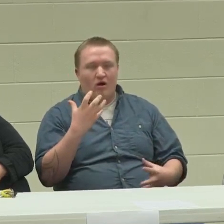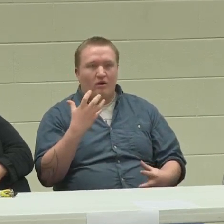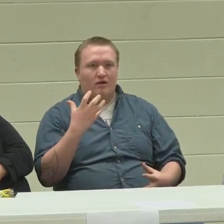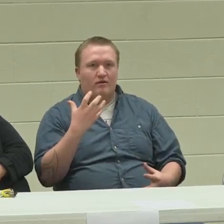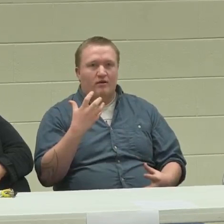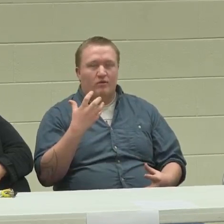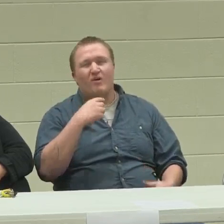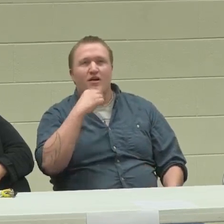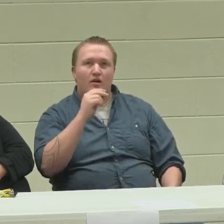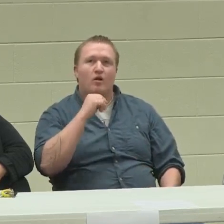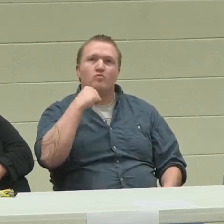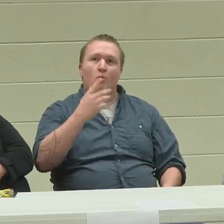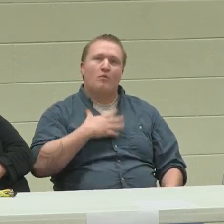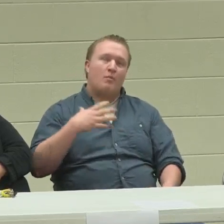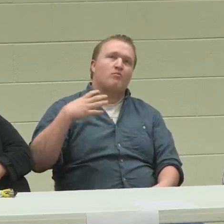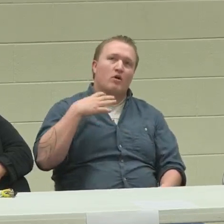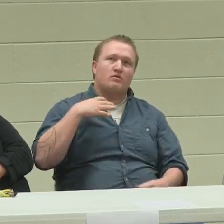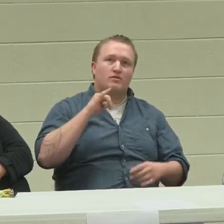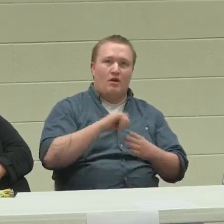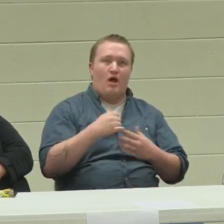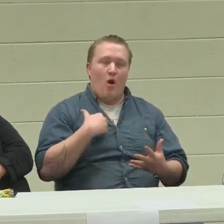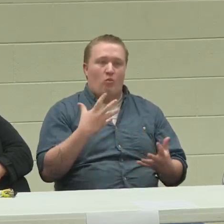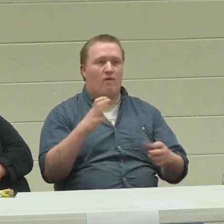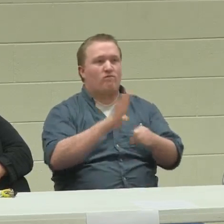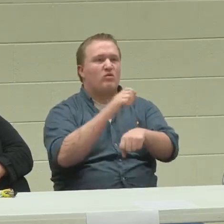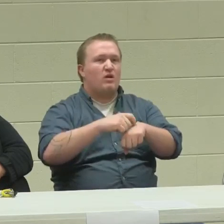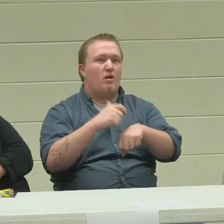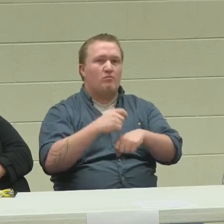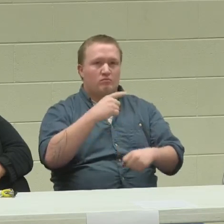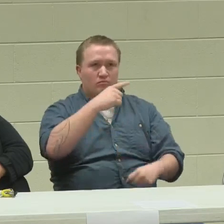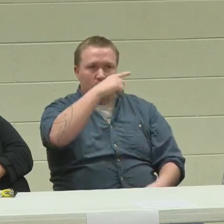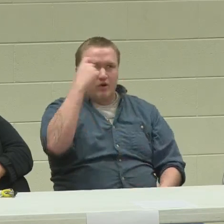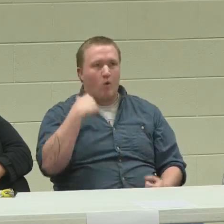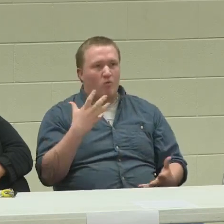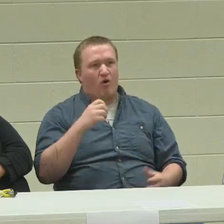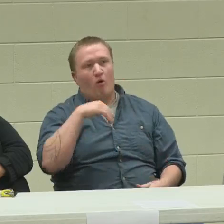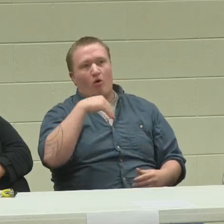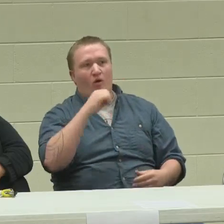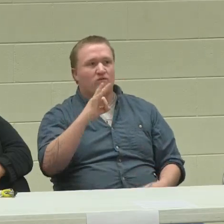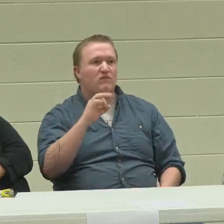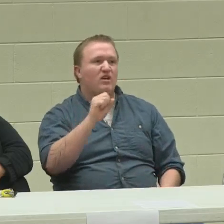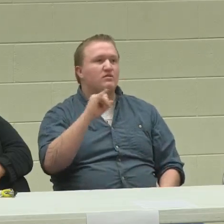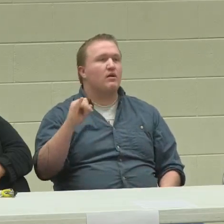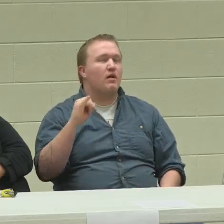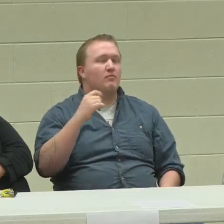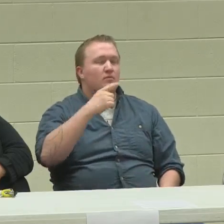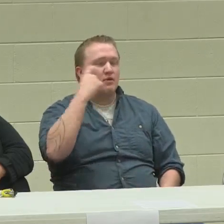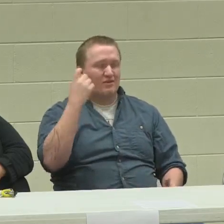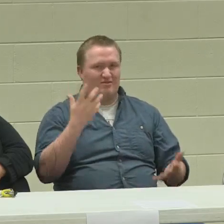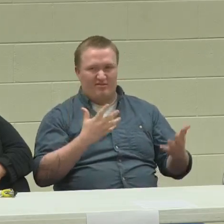I told my mom... well, I told my boss, that I wanted to work full-time, because I wanted